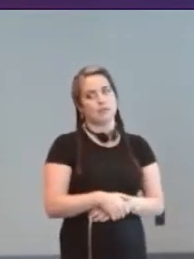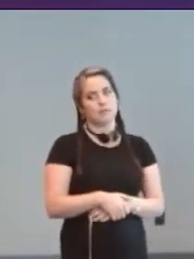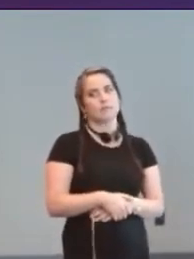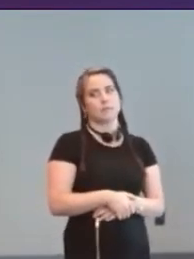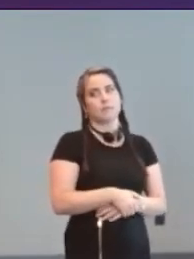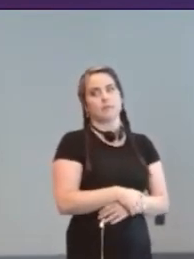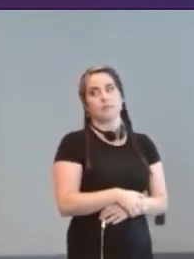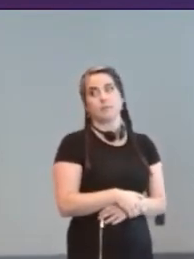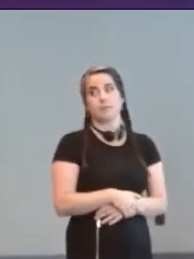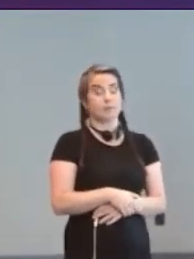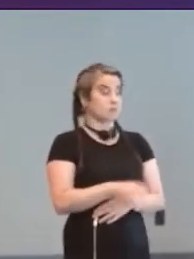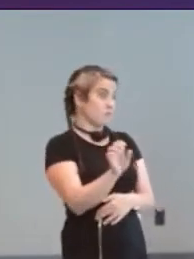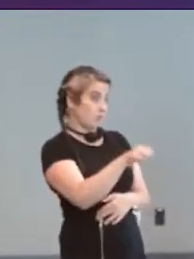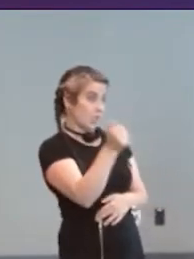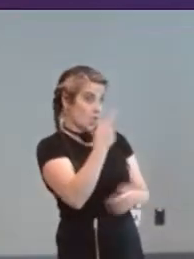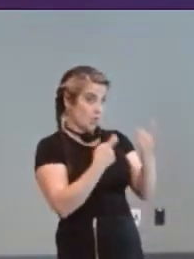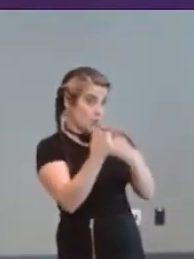Do we have another question in the crowd?